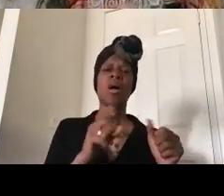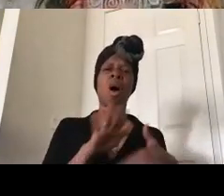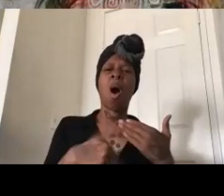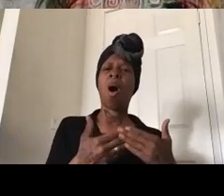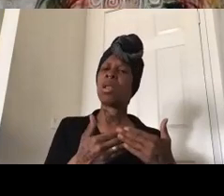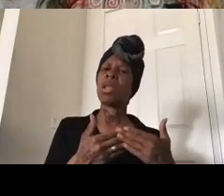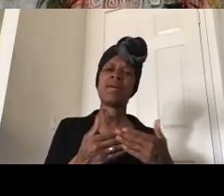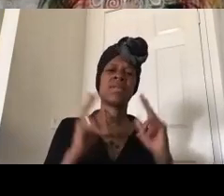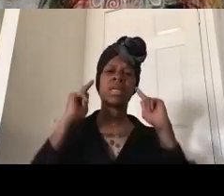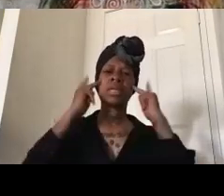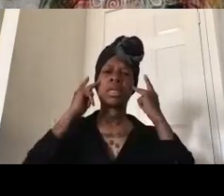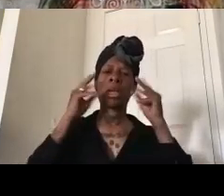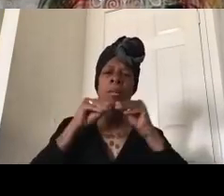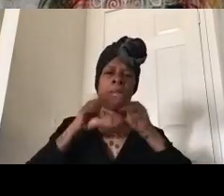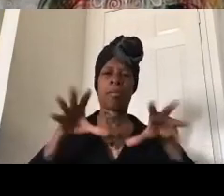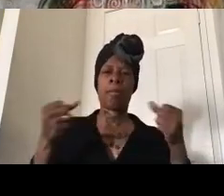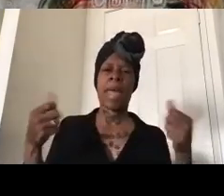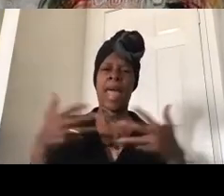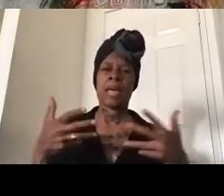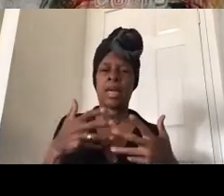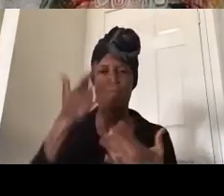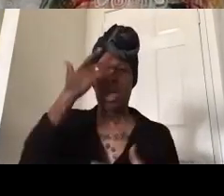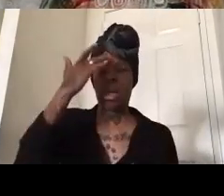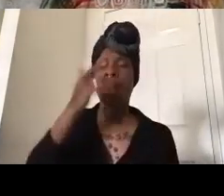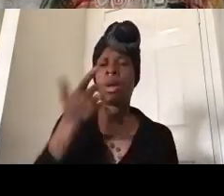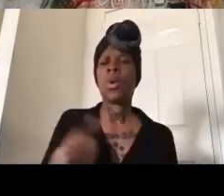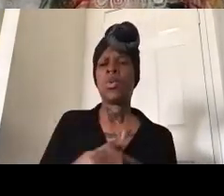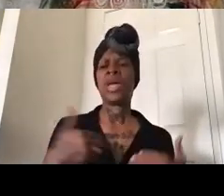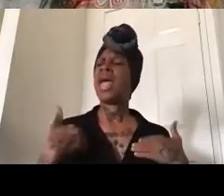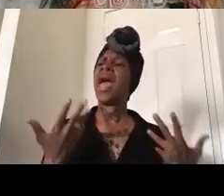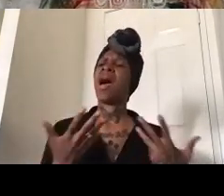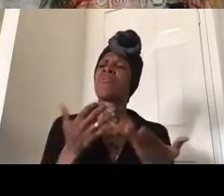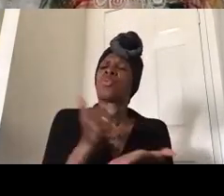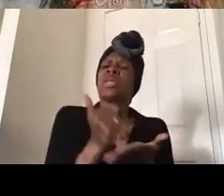that we get resources for the people who are most